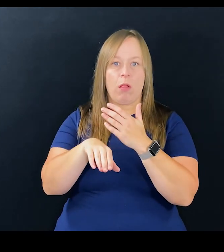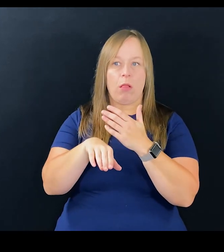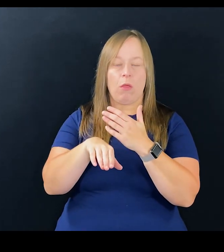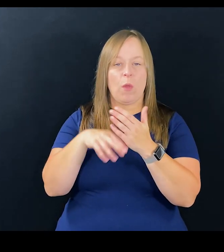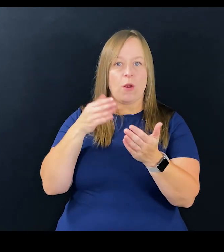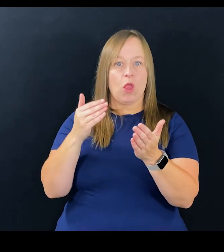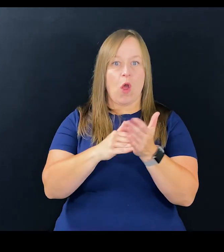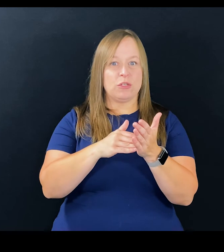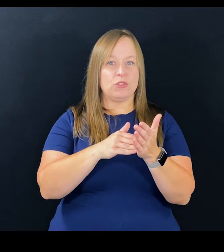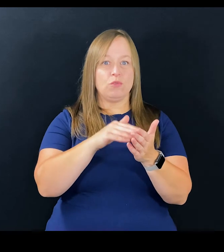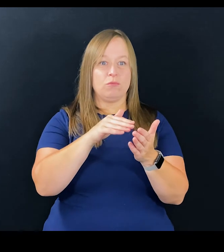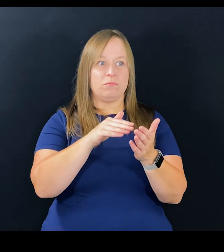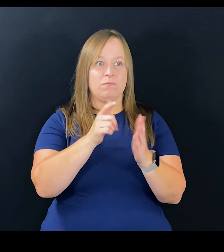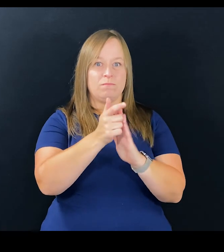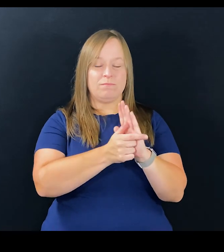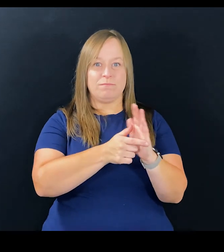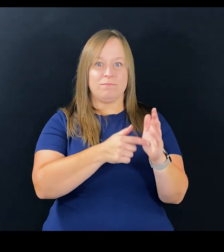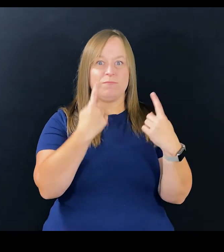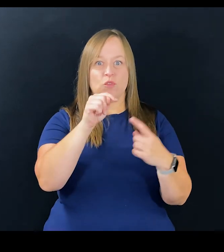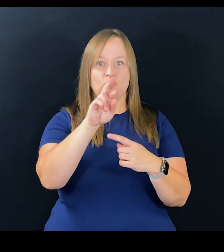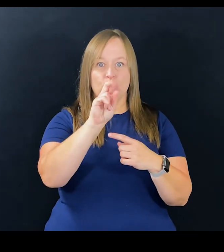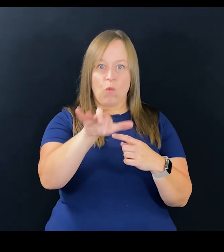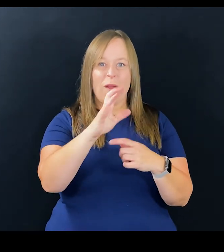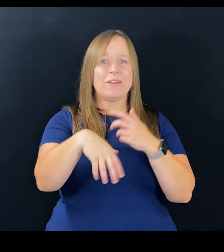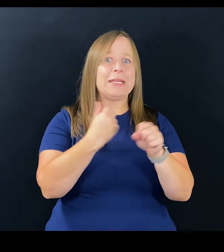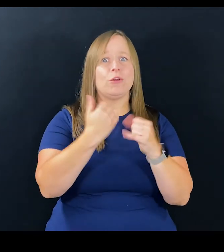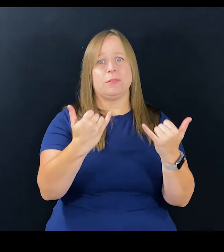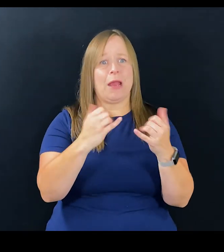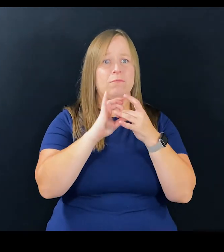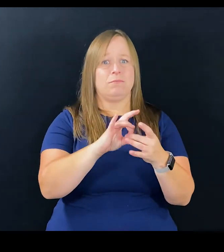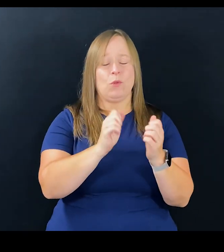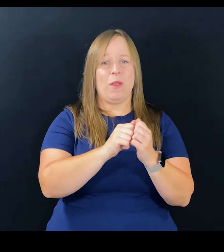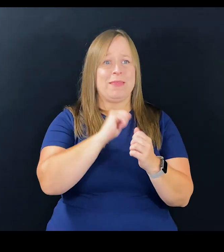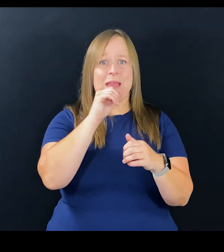are not accessible. We've had a lawsuit against the city of Troy for years now,